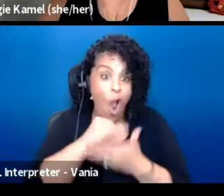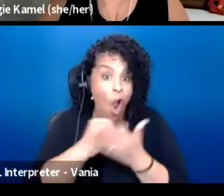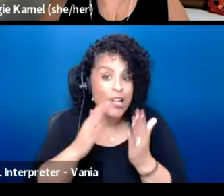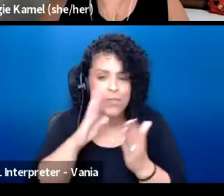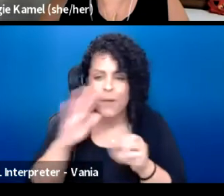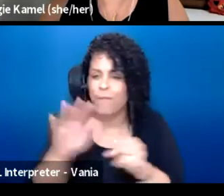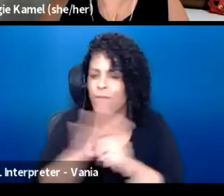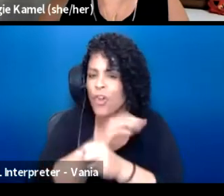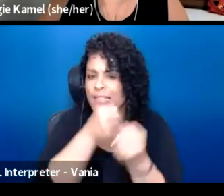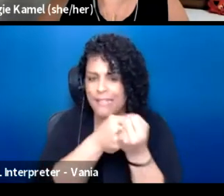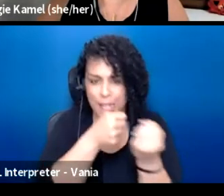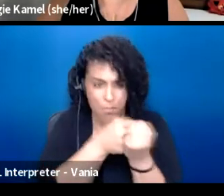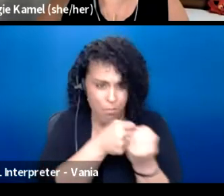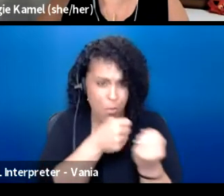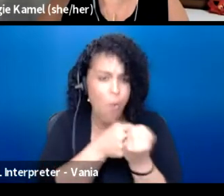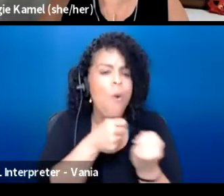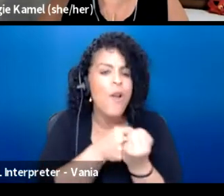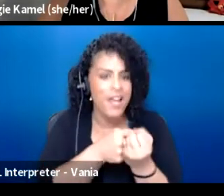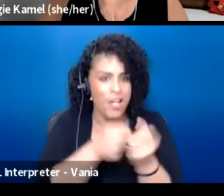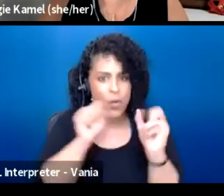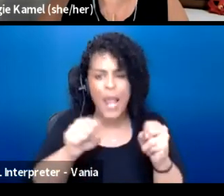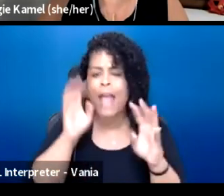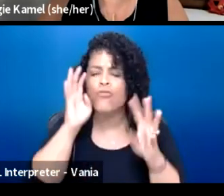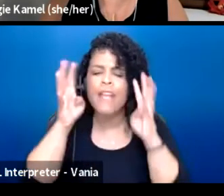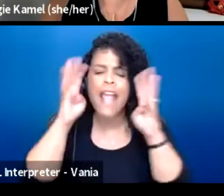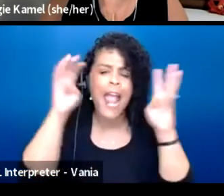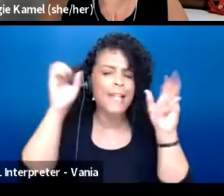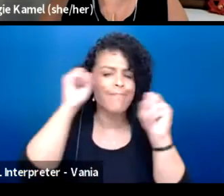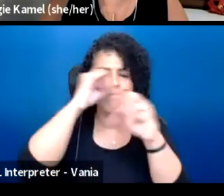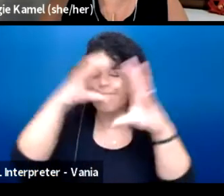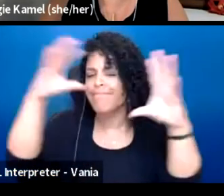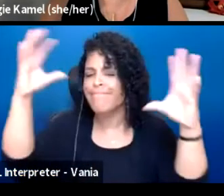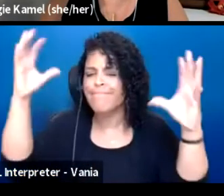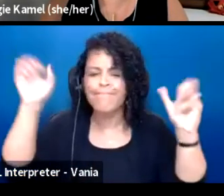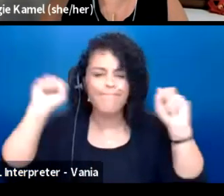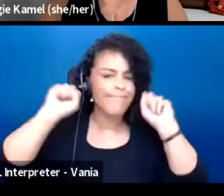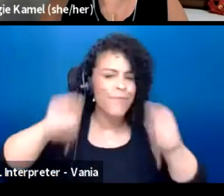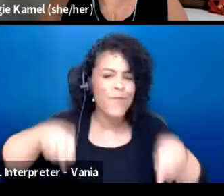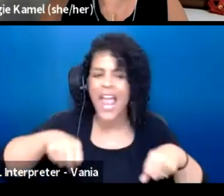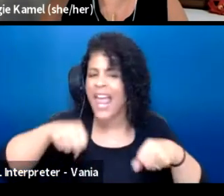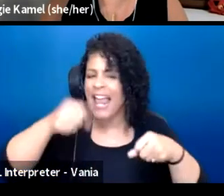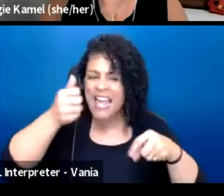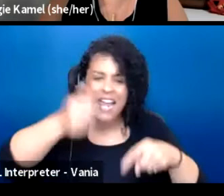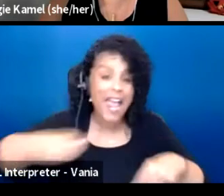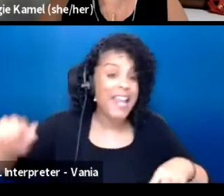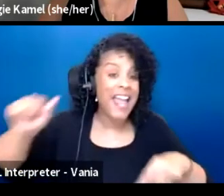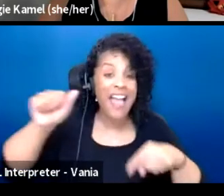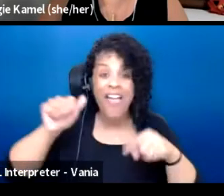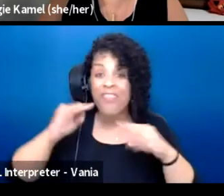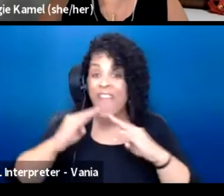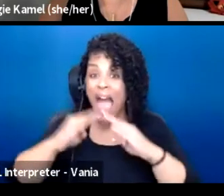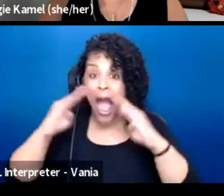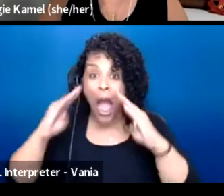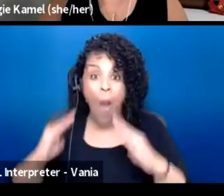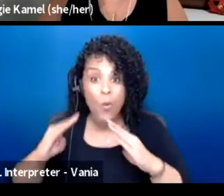to be able to create and let their imaginations go. That the housing for them would actually be on site,